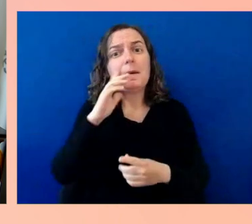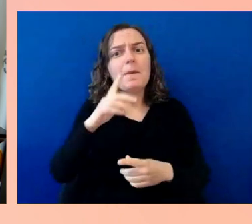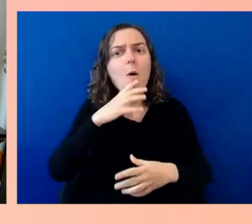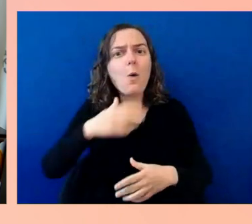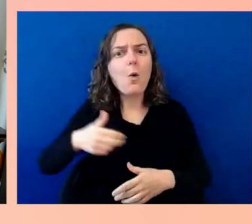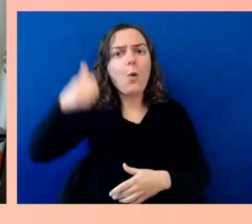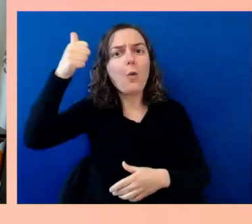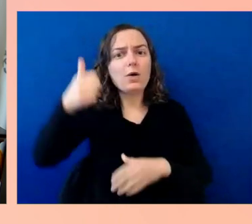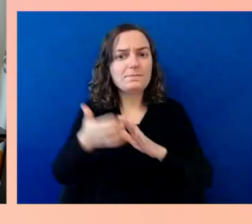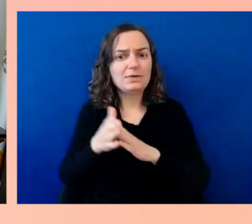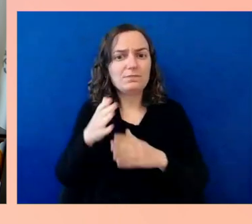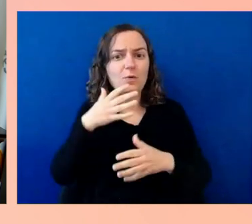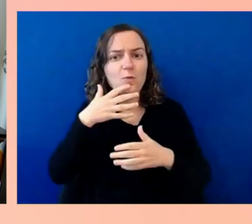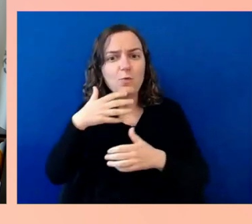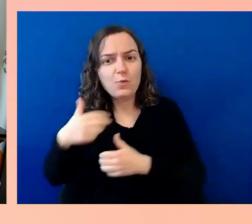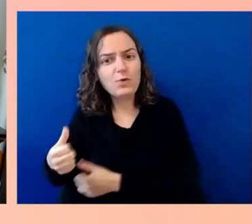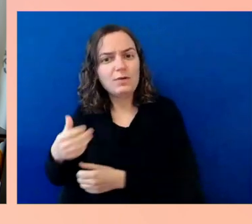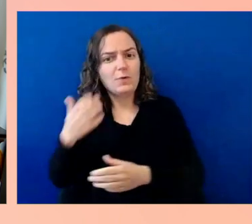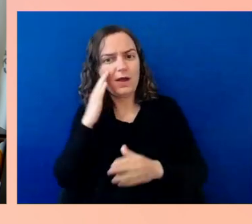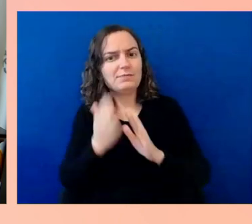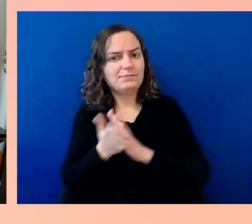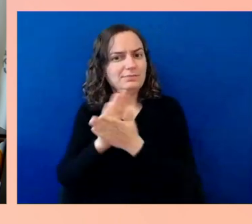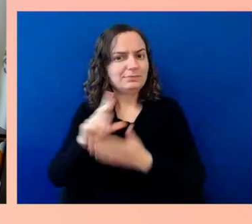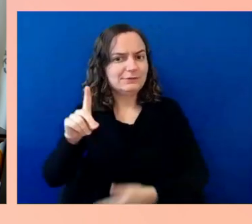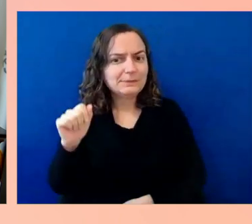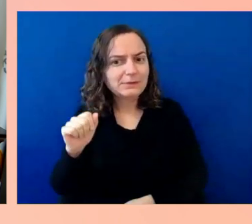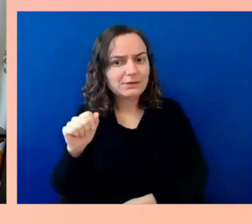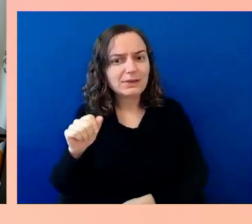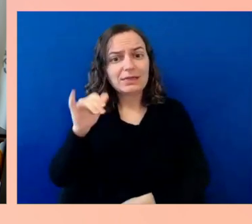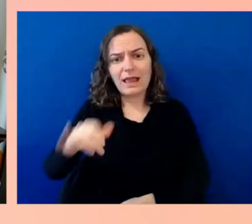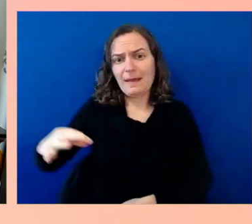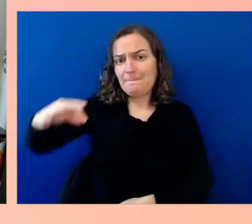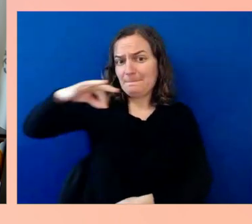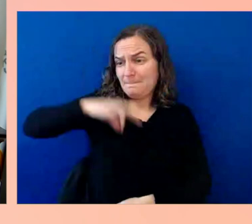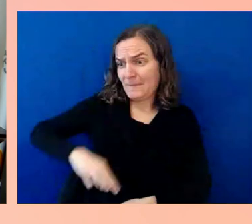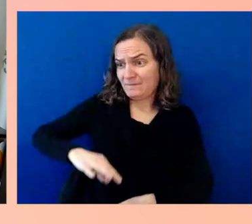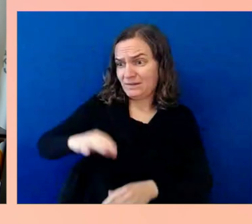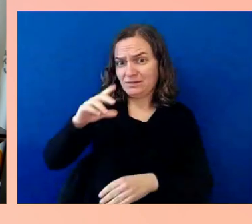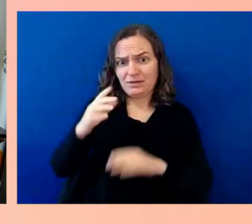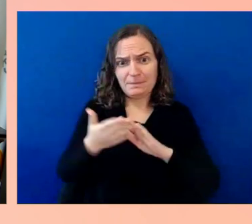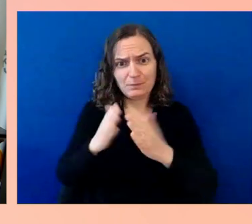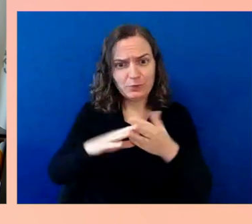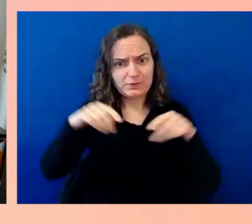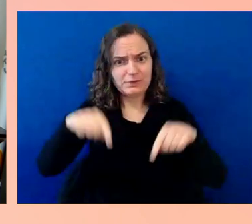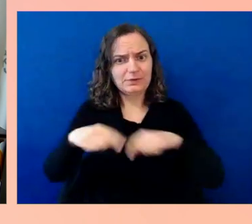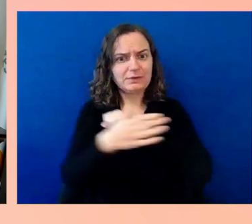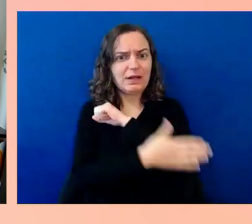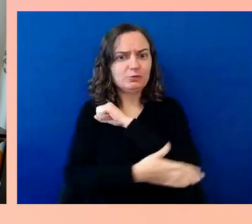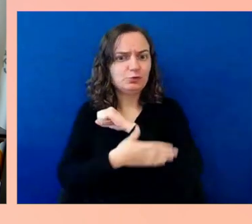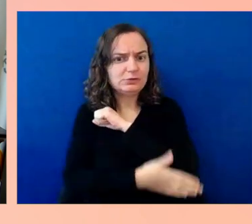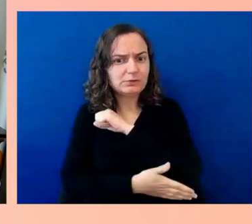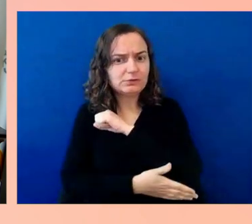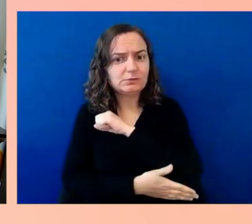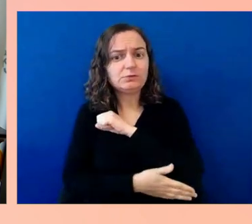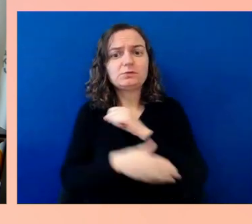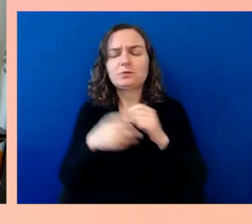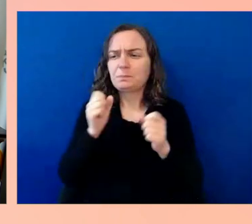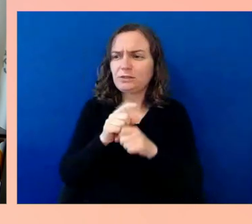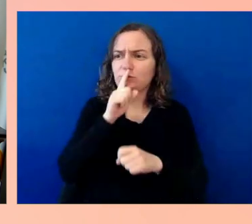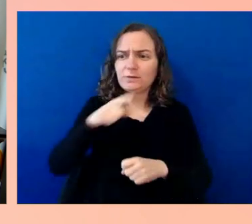better off when they get to where they need to be, but they're better able to contribute. A community, a society, a country that does not enable